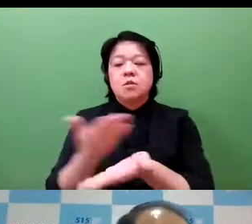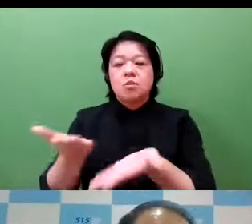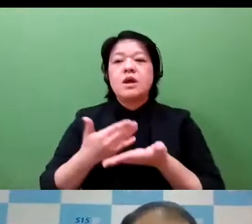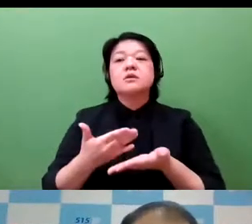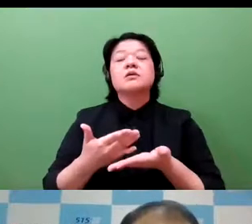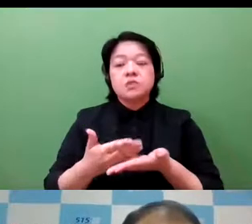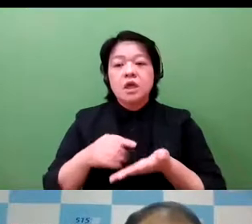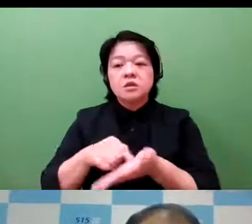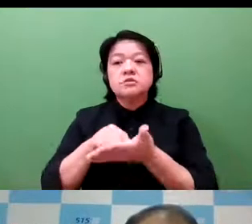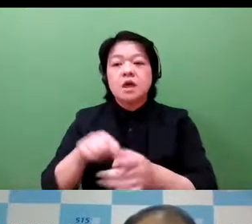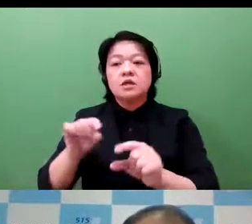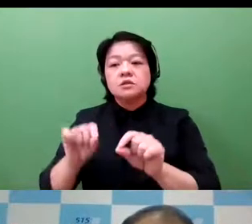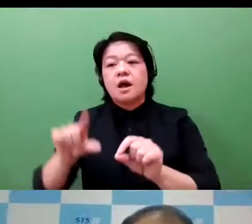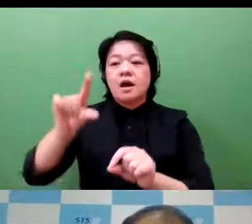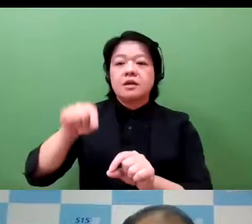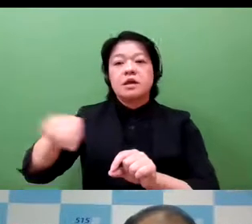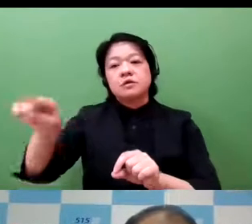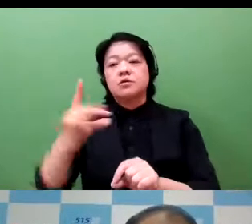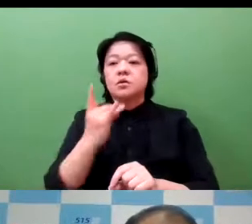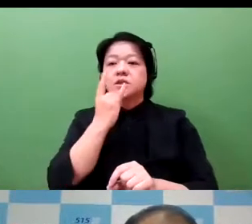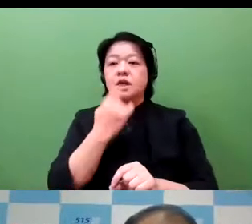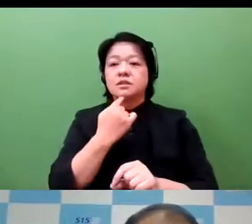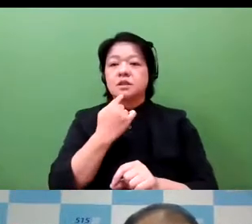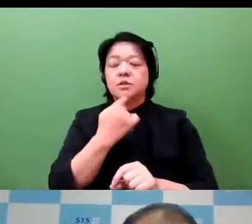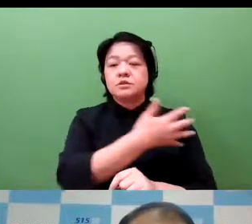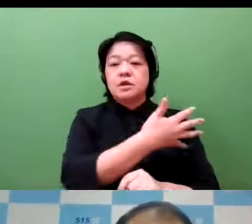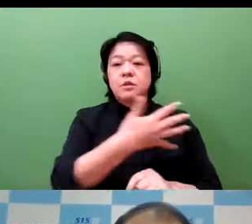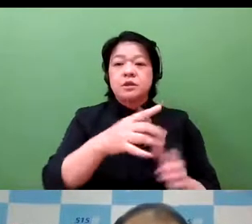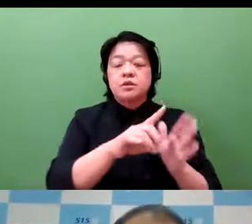it comes to application fees to 50% of what it usually-- what it is.